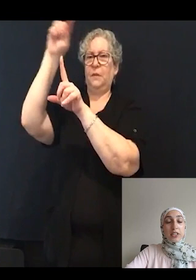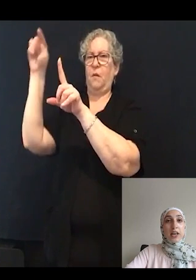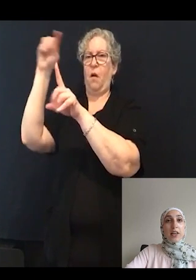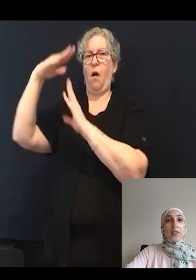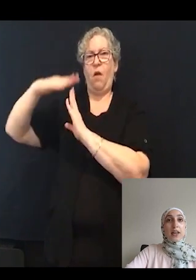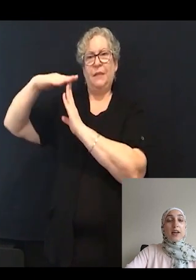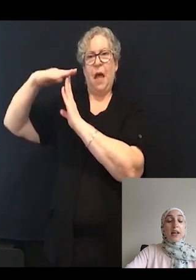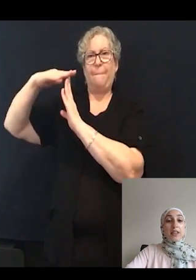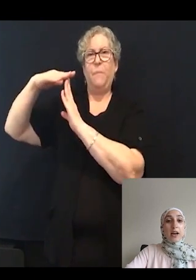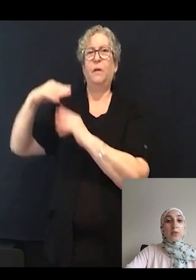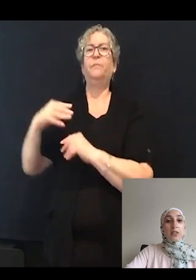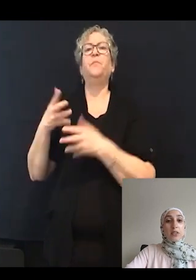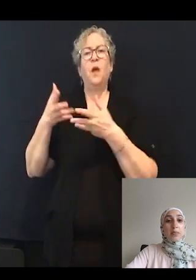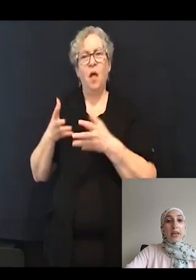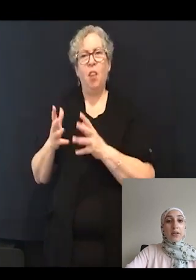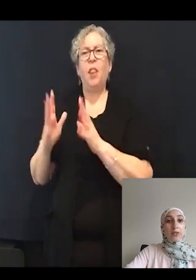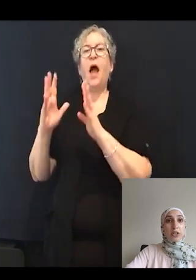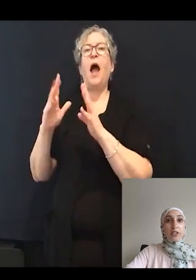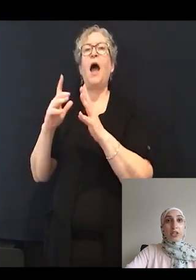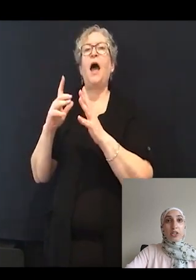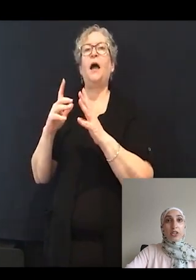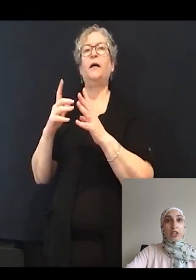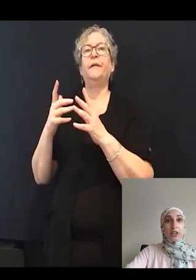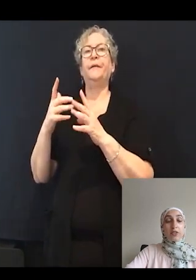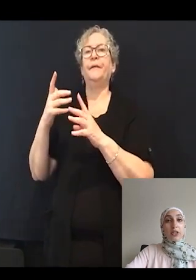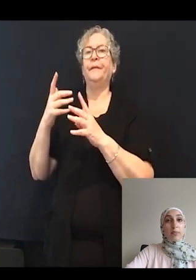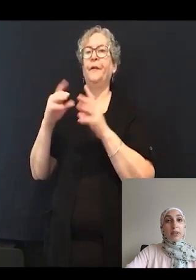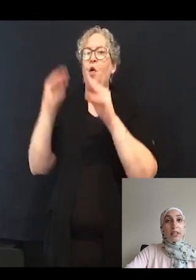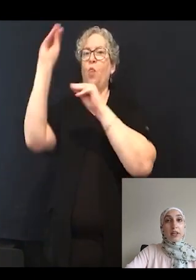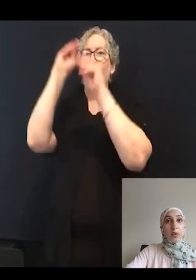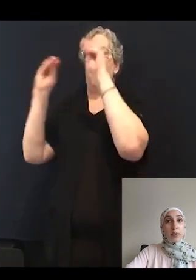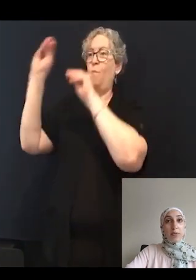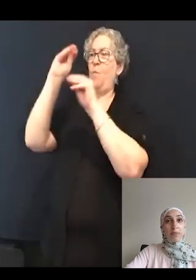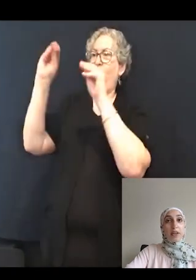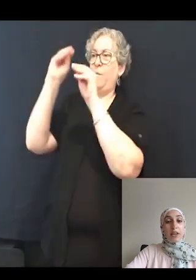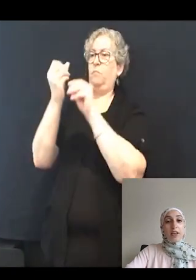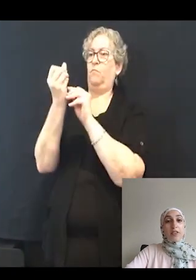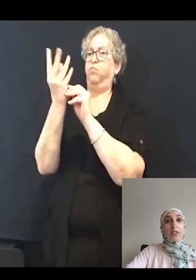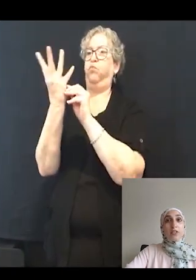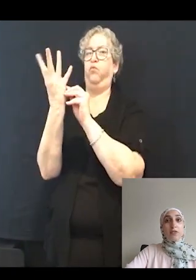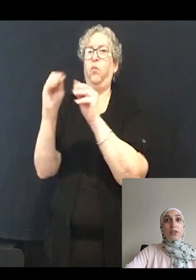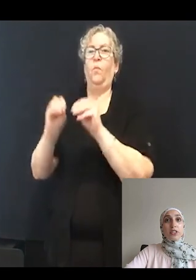allows the mechanotransduction channel to completely open. This is the first step in transferring